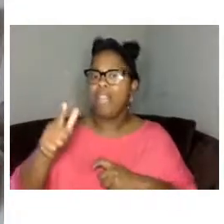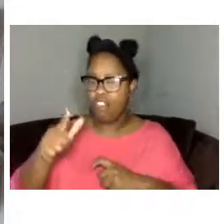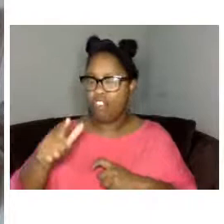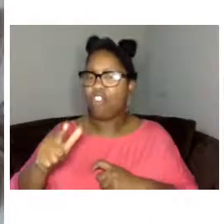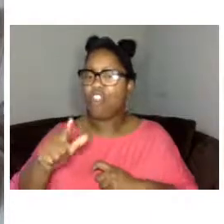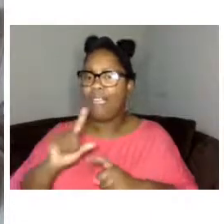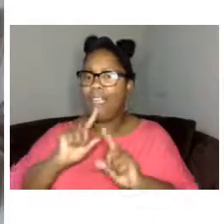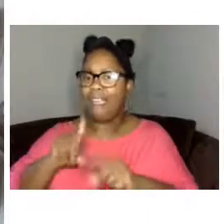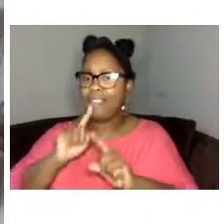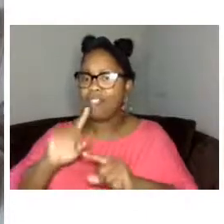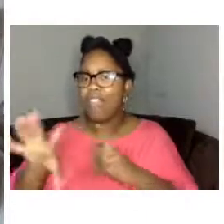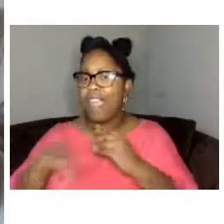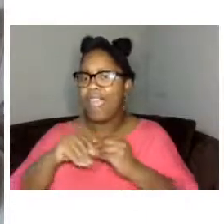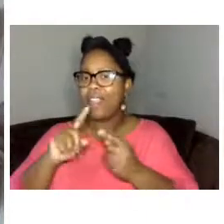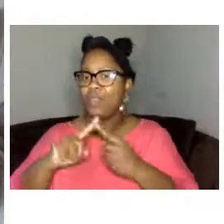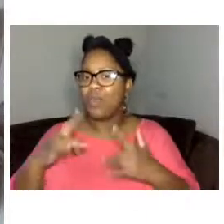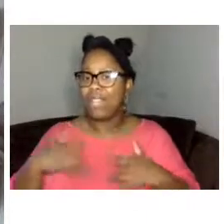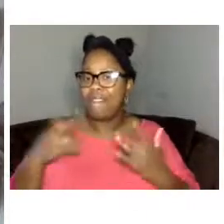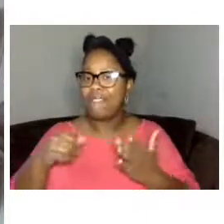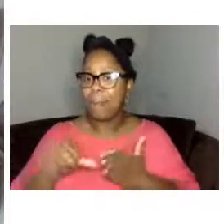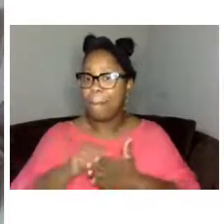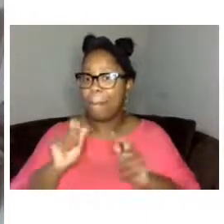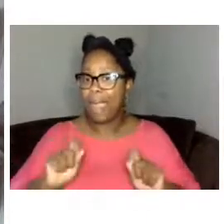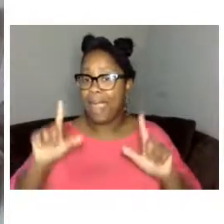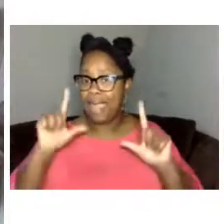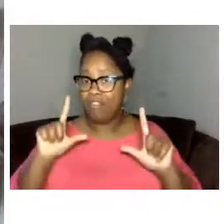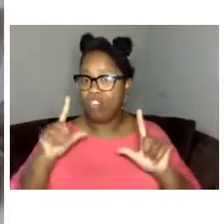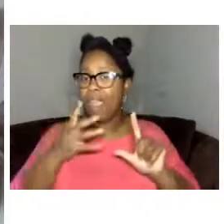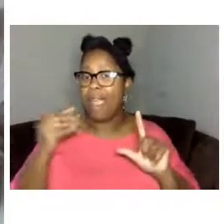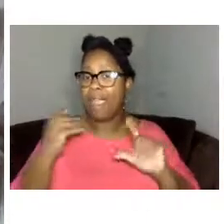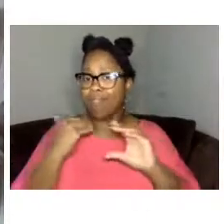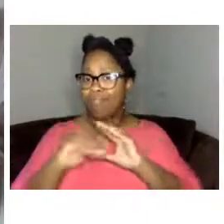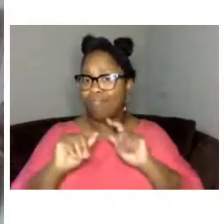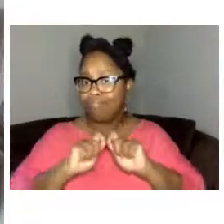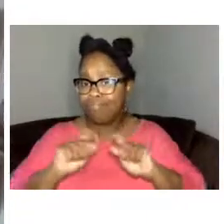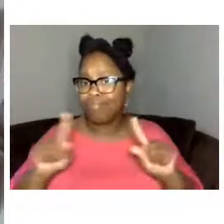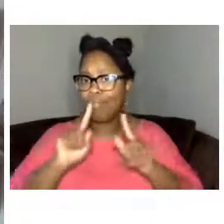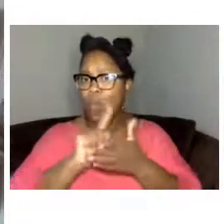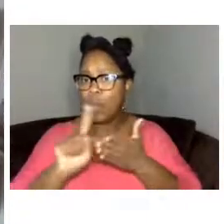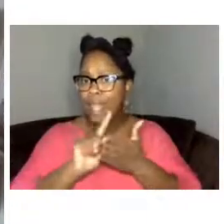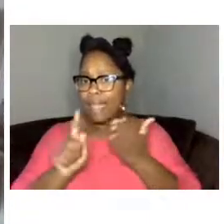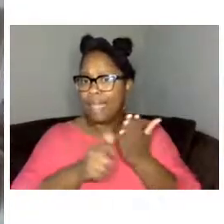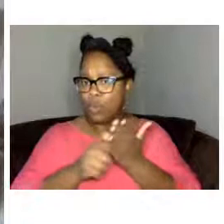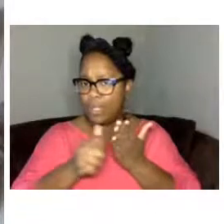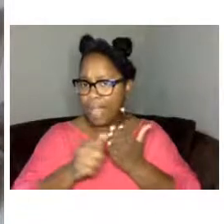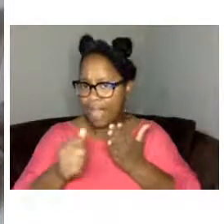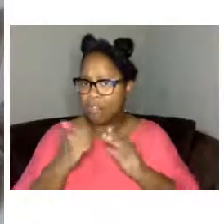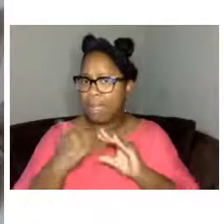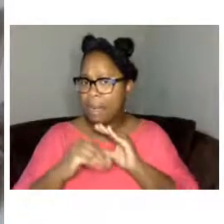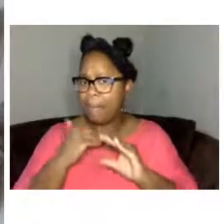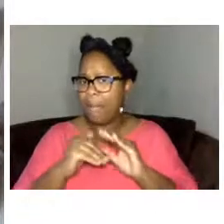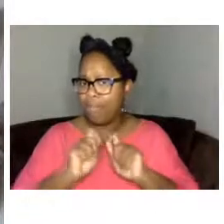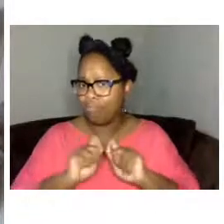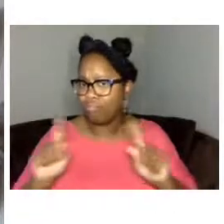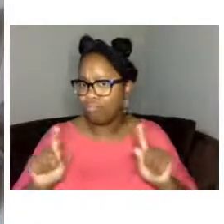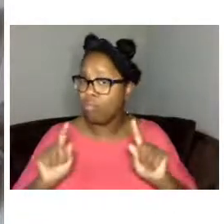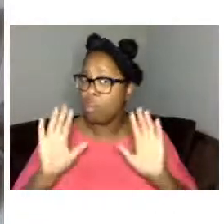event page and i believe distribute them through our weekly newsletter as well so please do type your questions and comments into